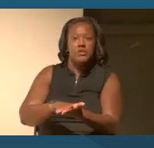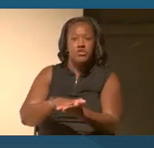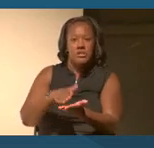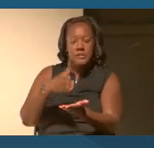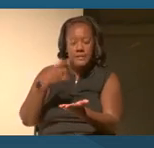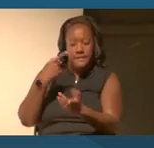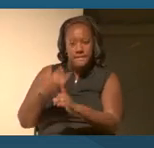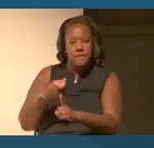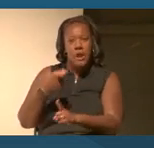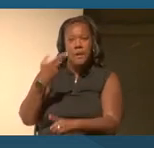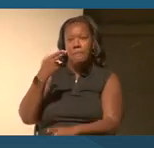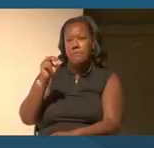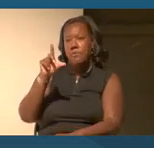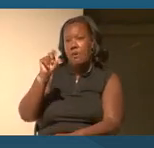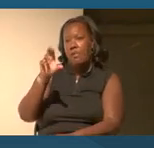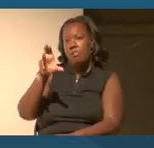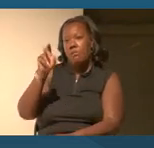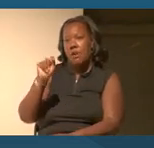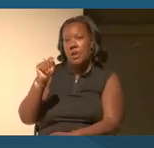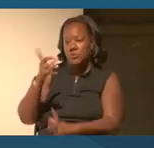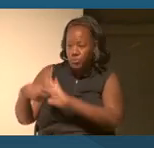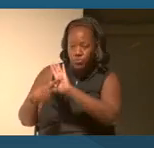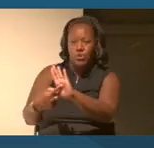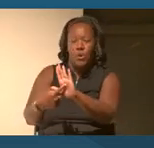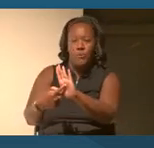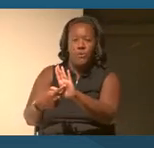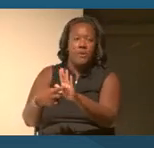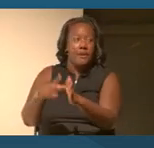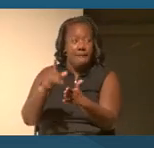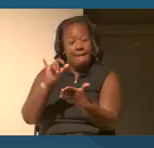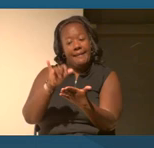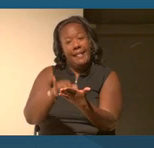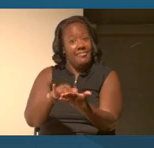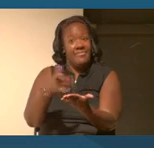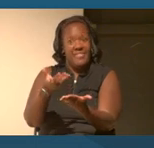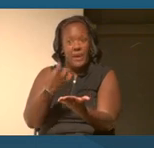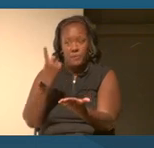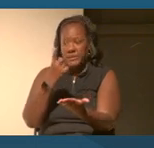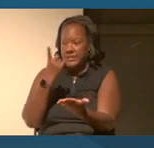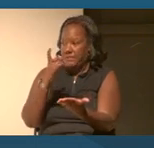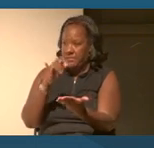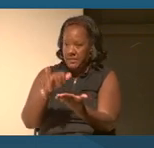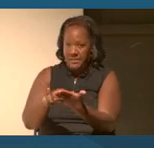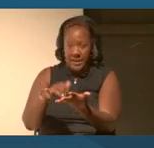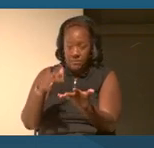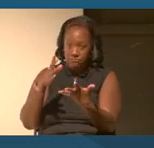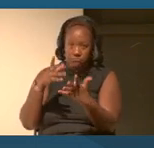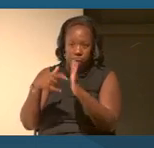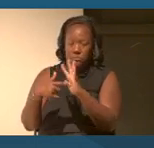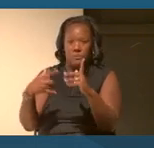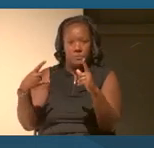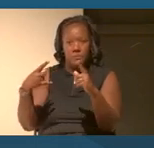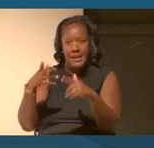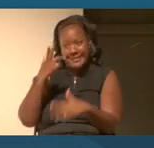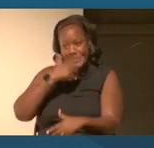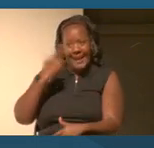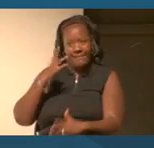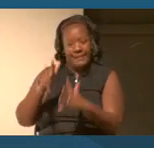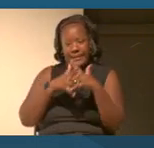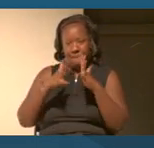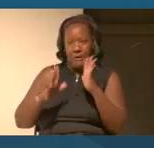The Holocaust for me had been something that as a Catholic American or growing up Catholic-American